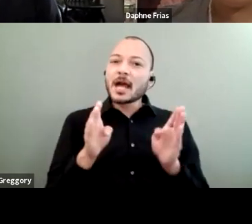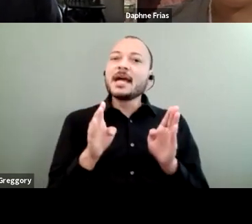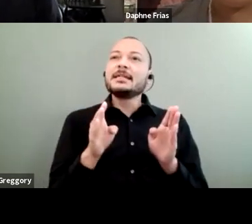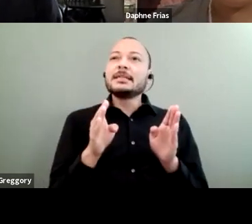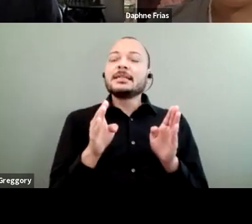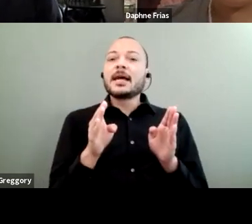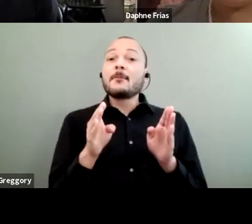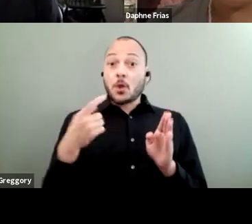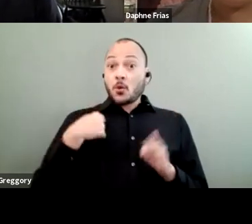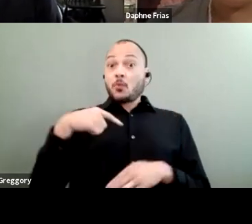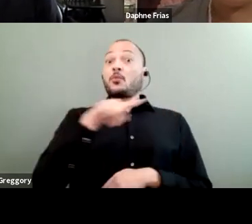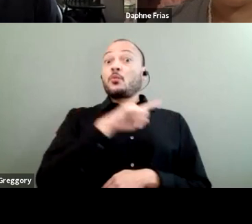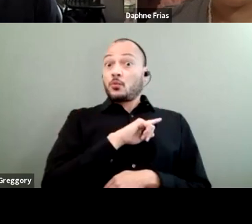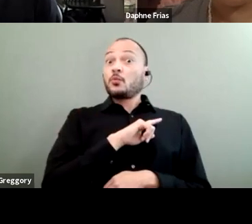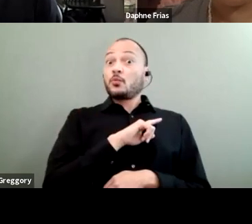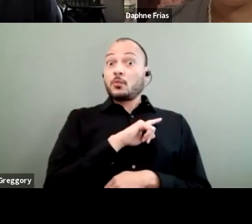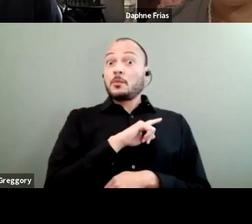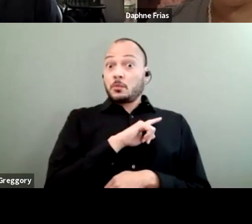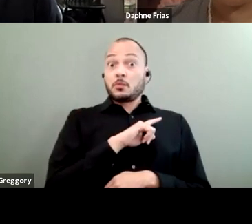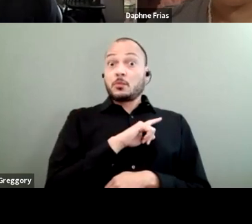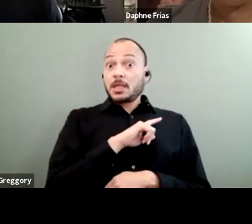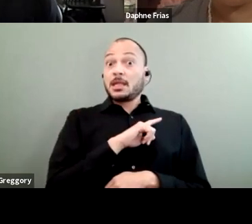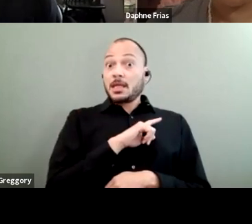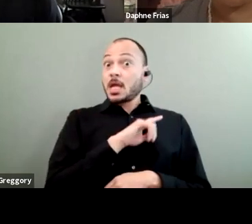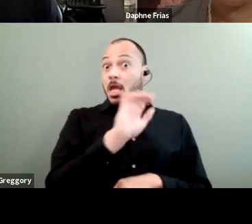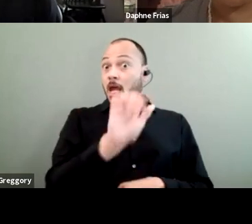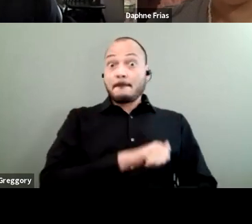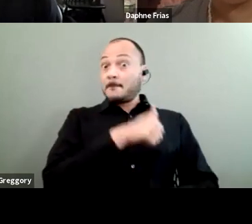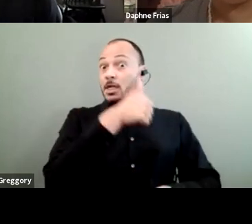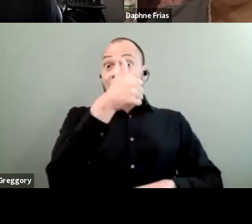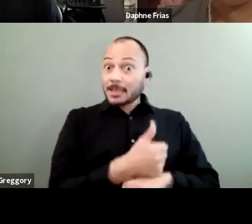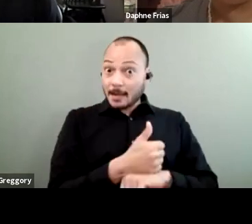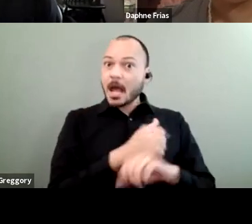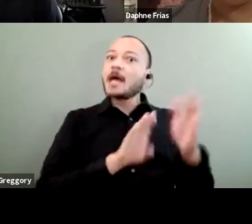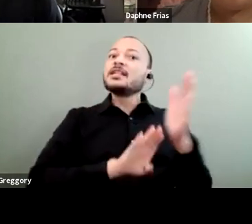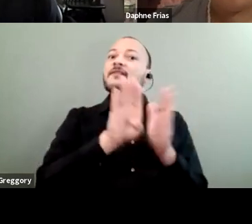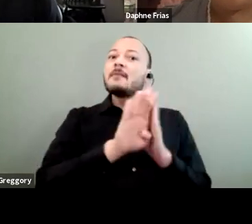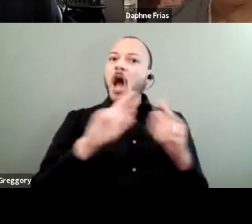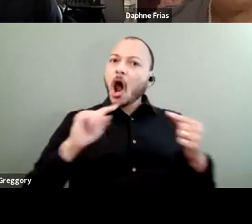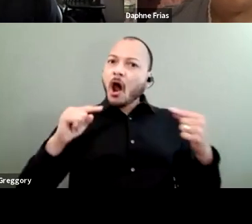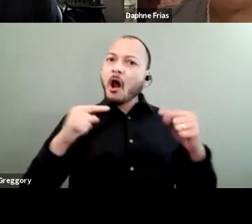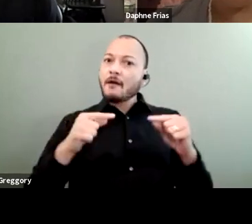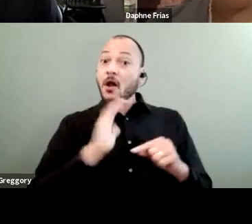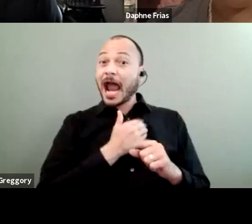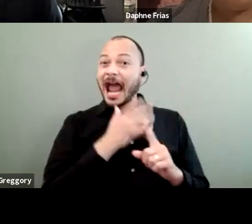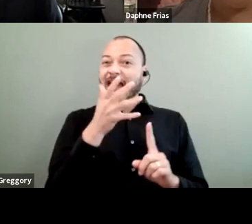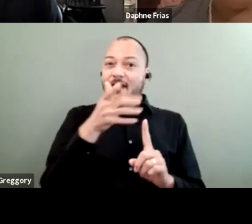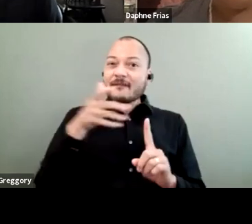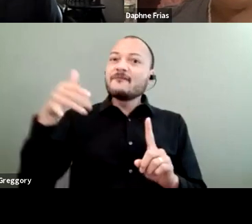we put certain of development that is harmful to our environments in, primarily, communities of color,